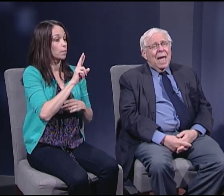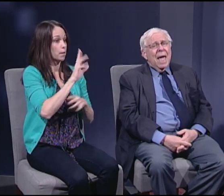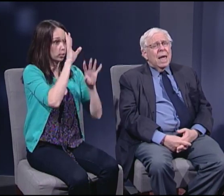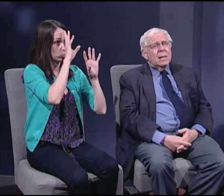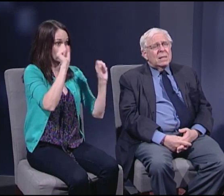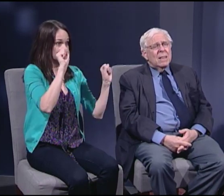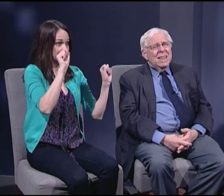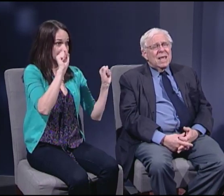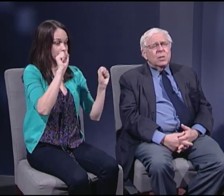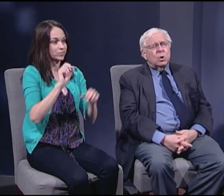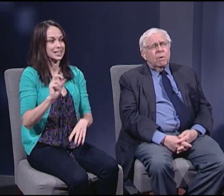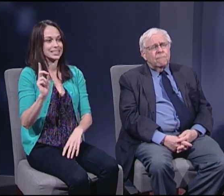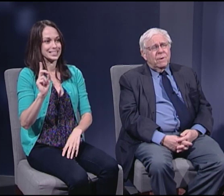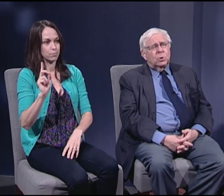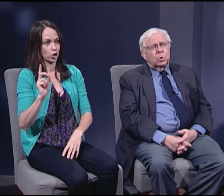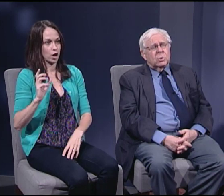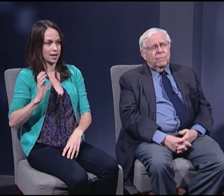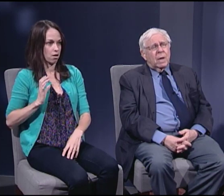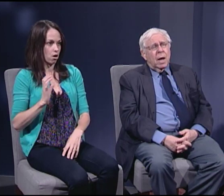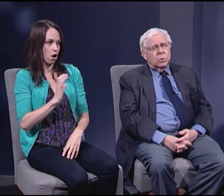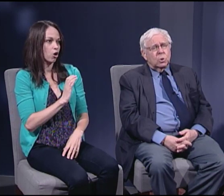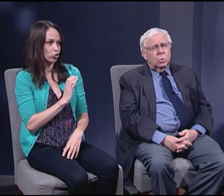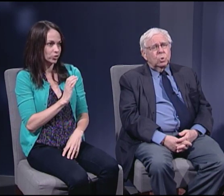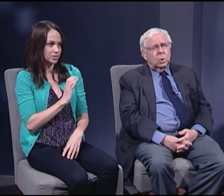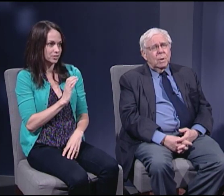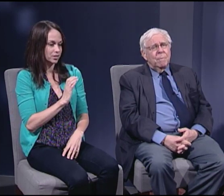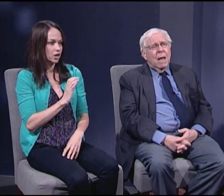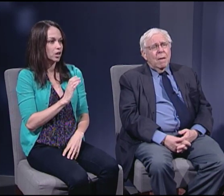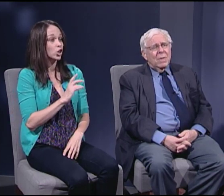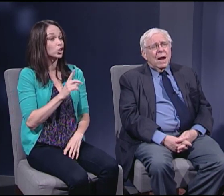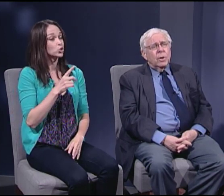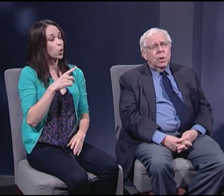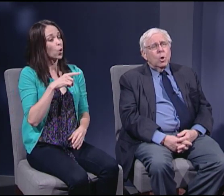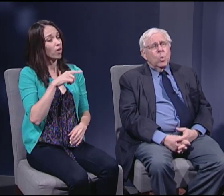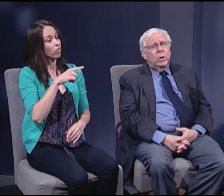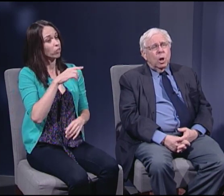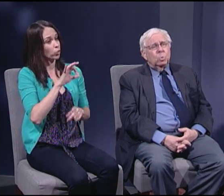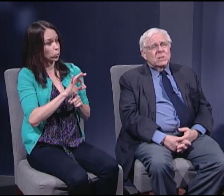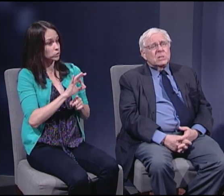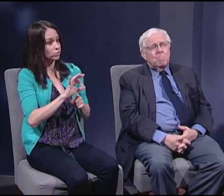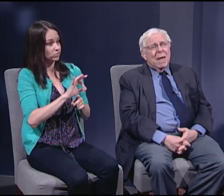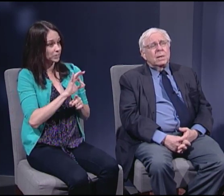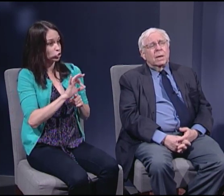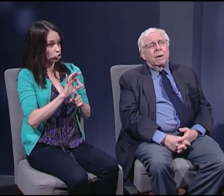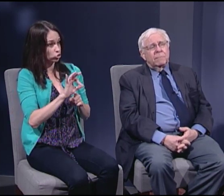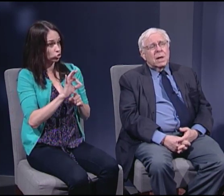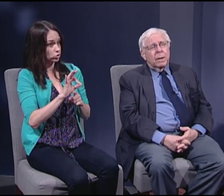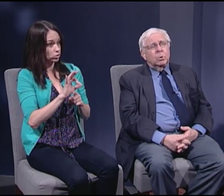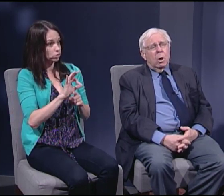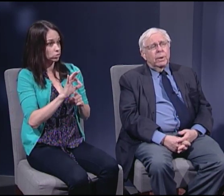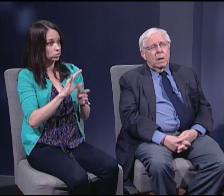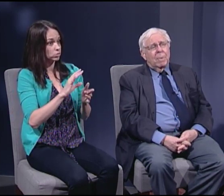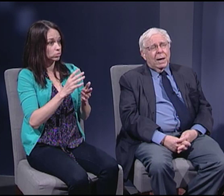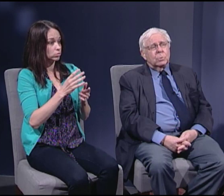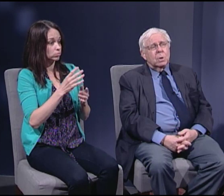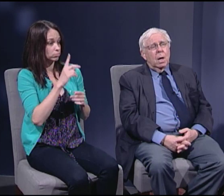And these are features of the constitution that I think we don't spend enough time talking about.